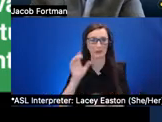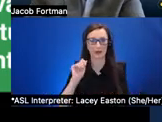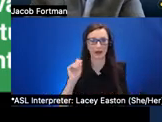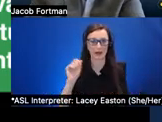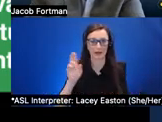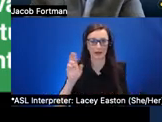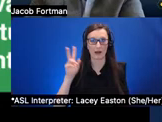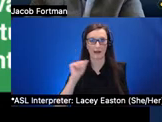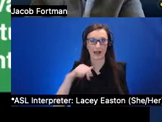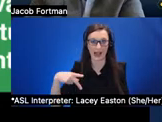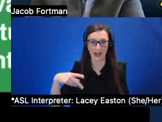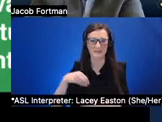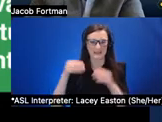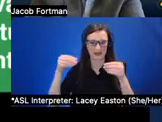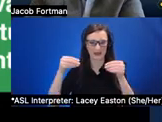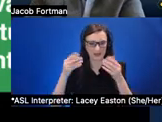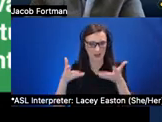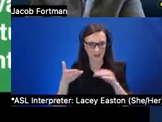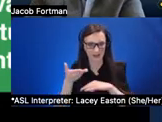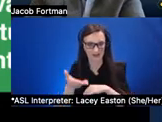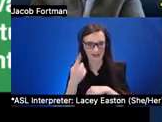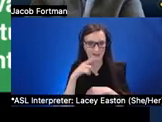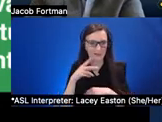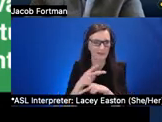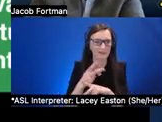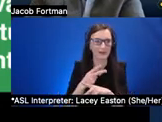to understand what are the design space of ar interactions what are the components